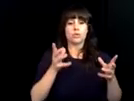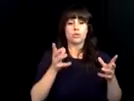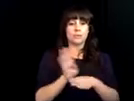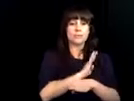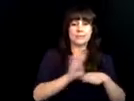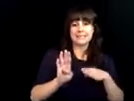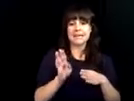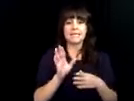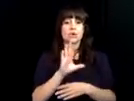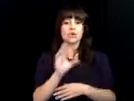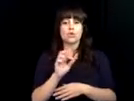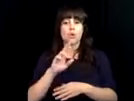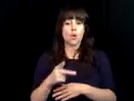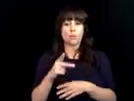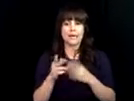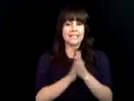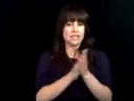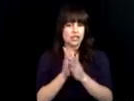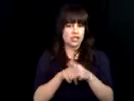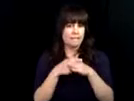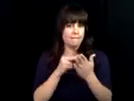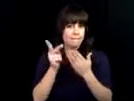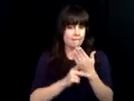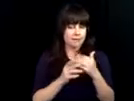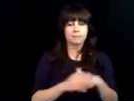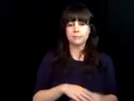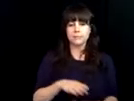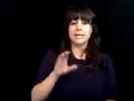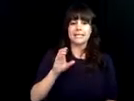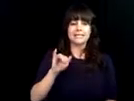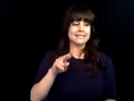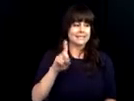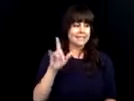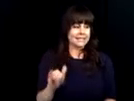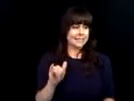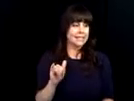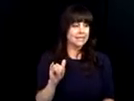keep up the good work. >> Next up is our director of business